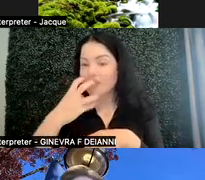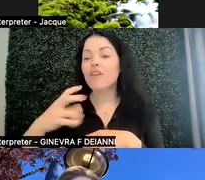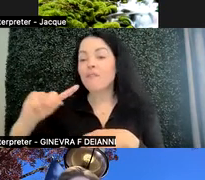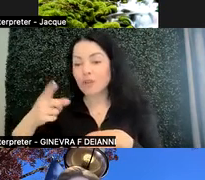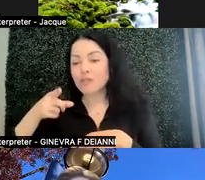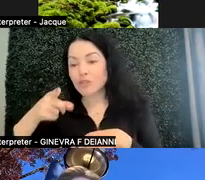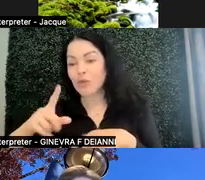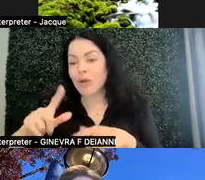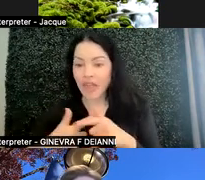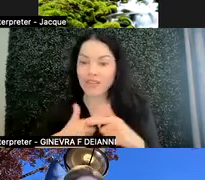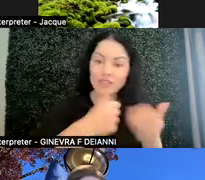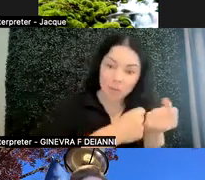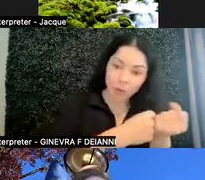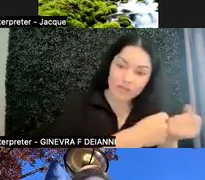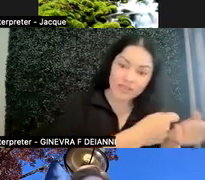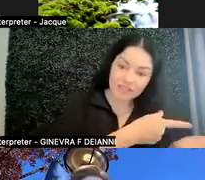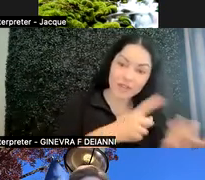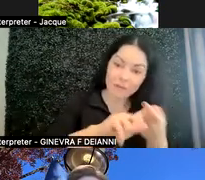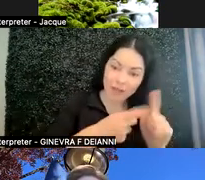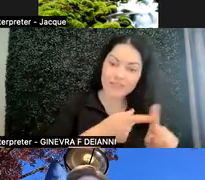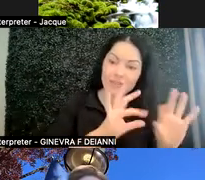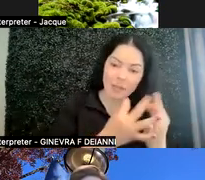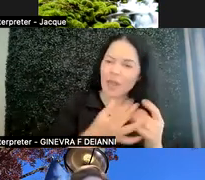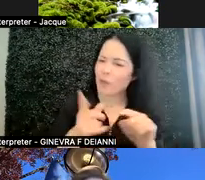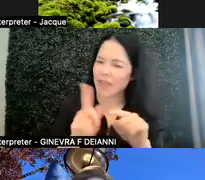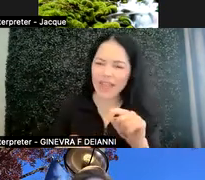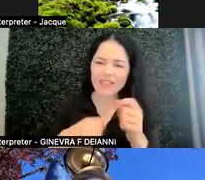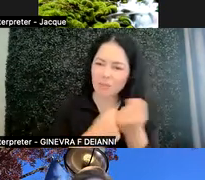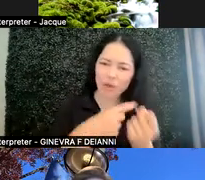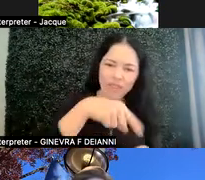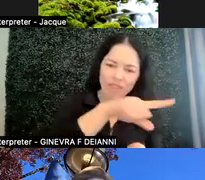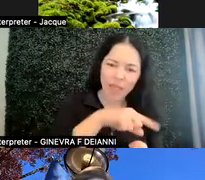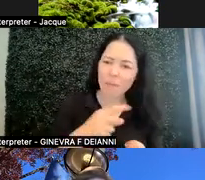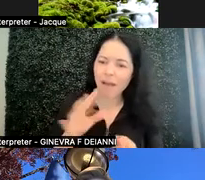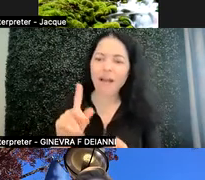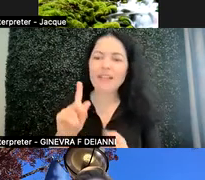we cannot support our friends, we cannot support anybody if we're not first taking care of our own selves.